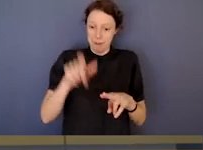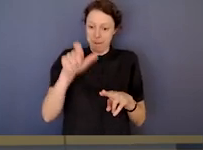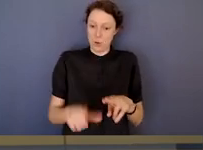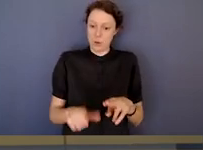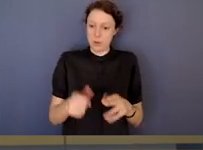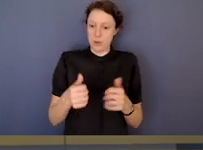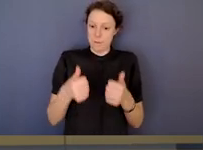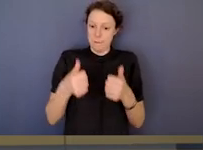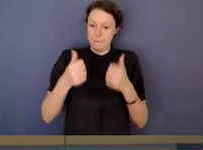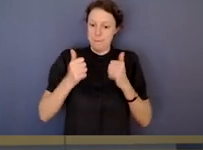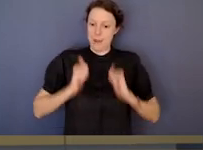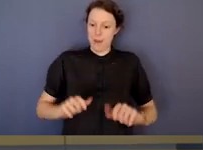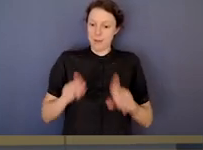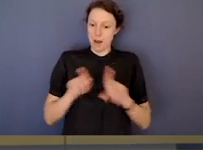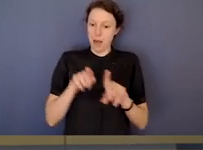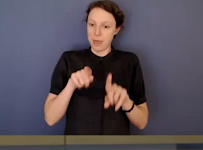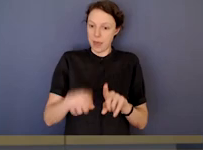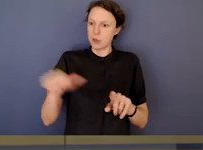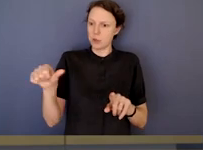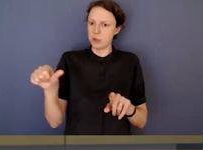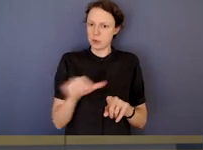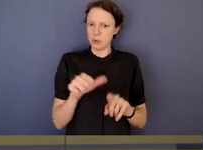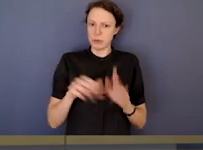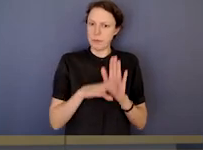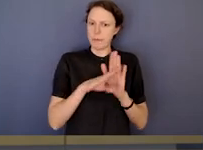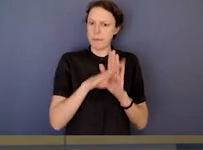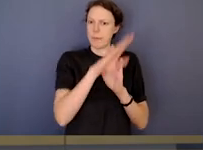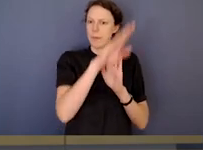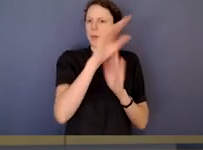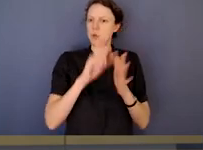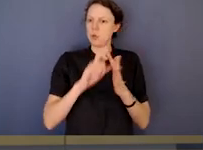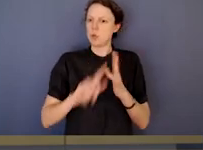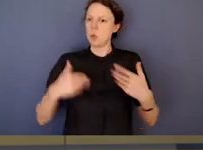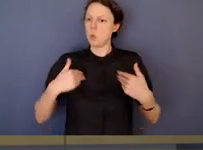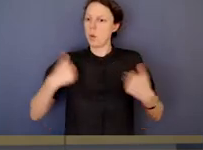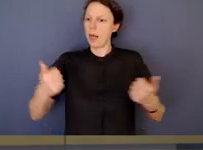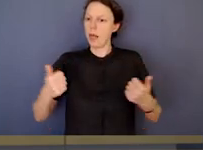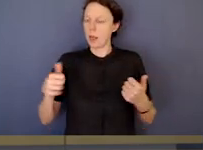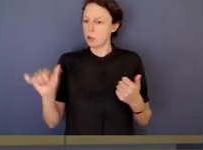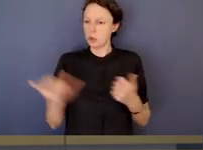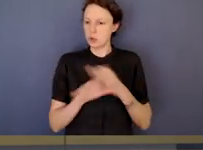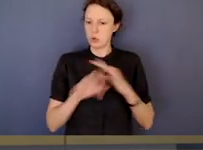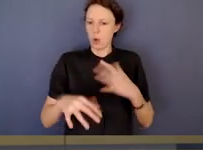well and not to suffer for the consequences of doing the right thing.